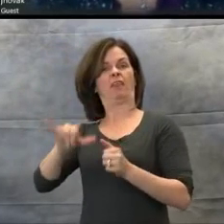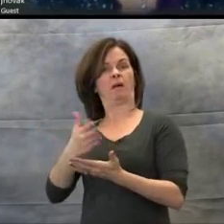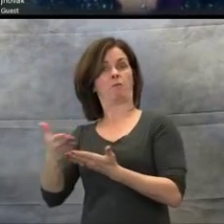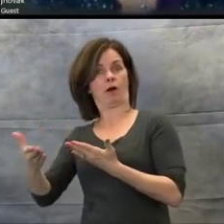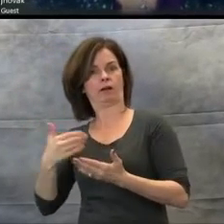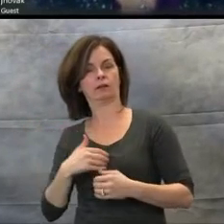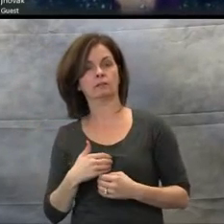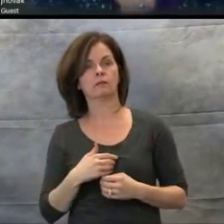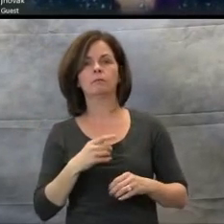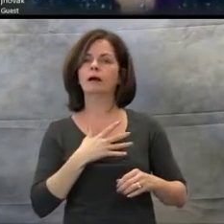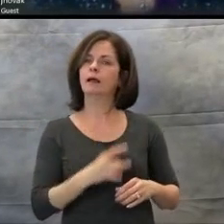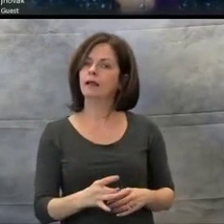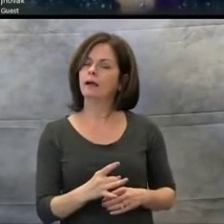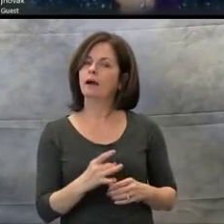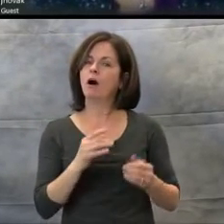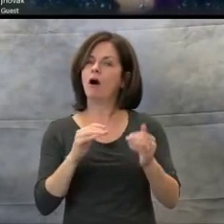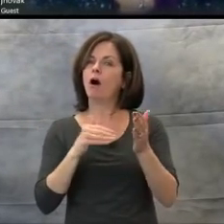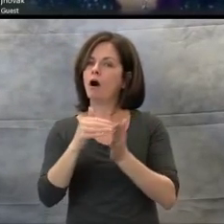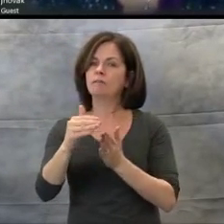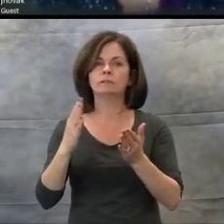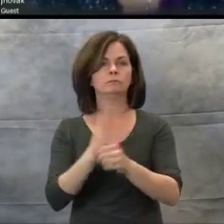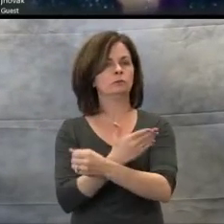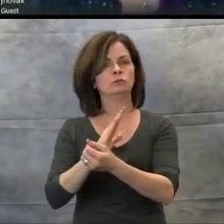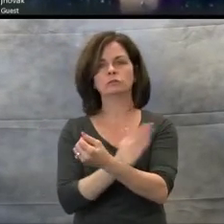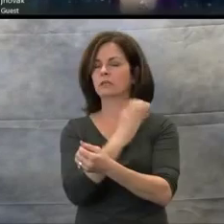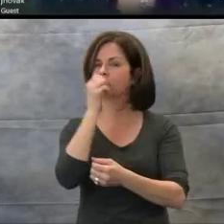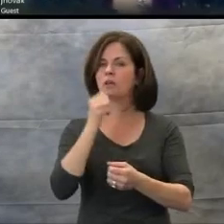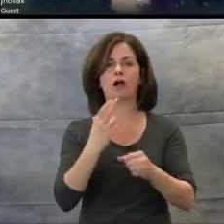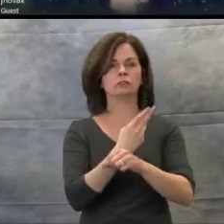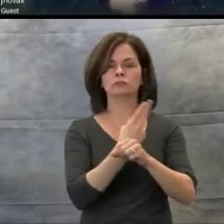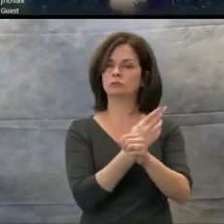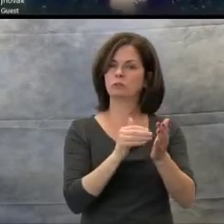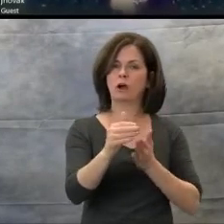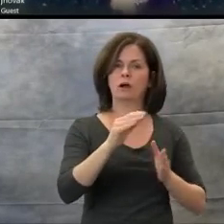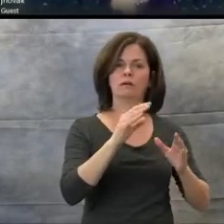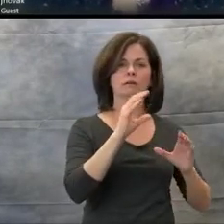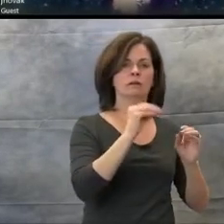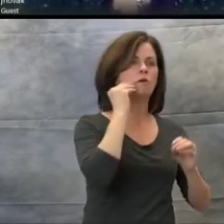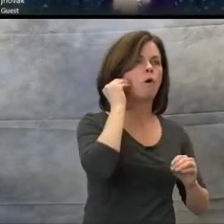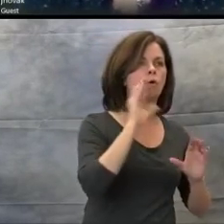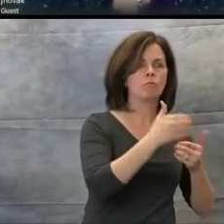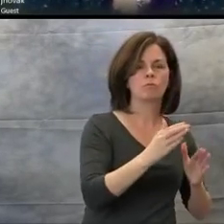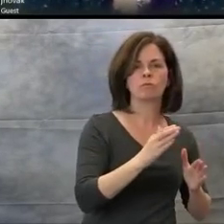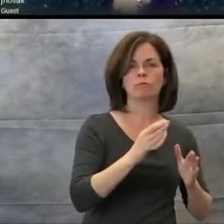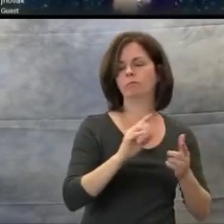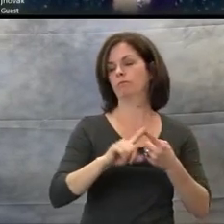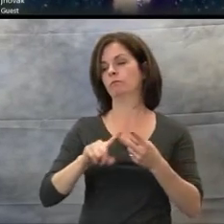and home environments to embed information.